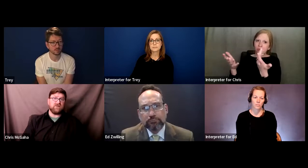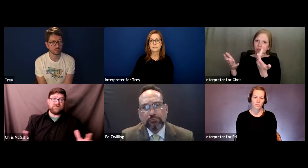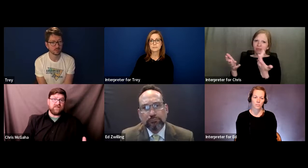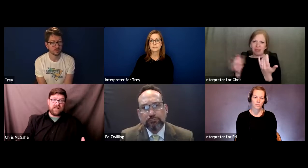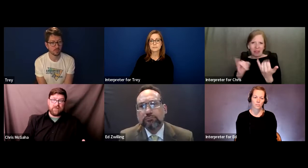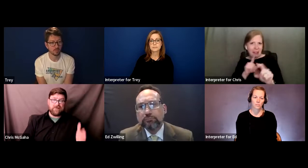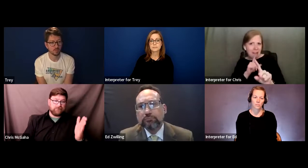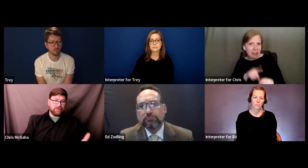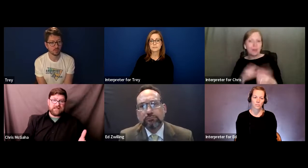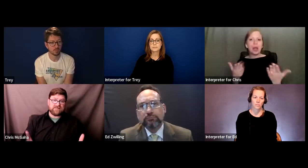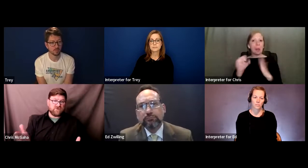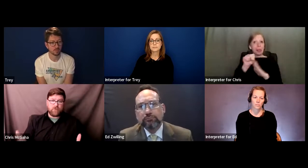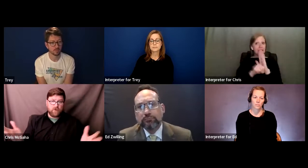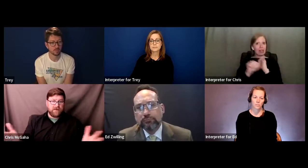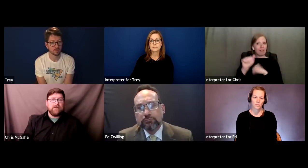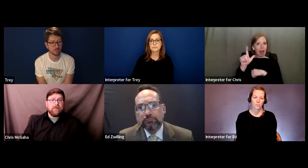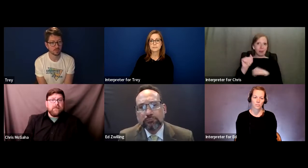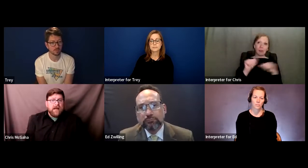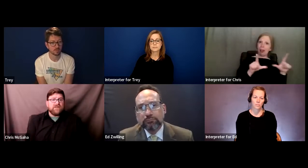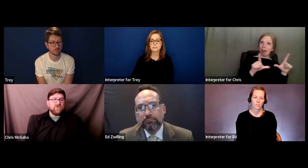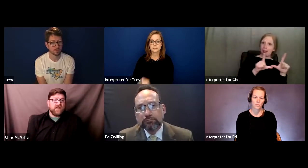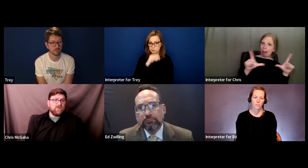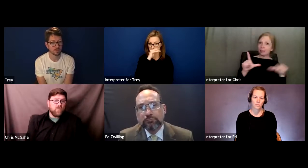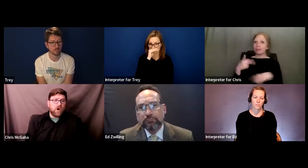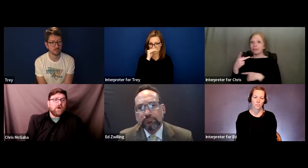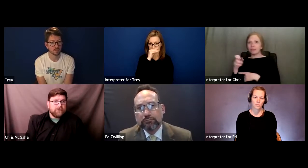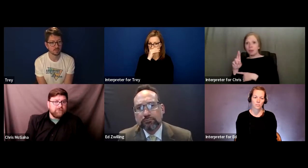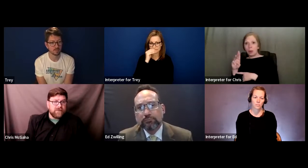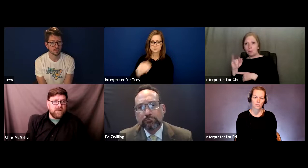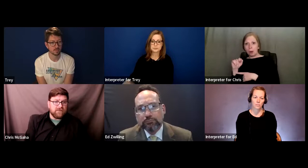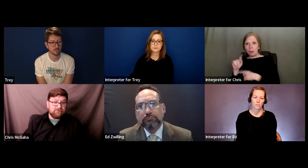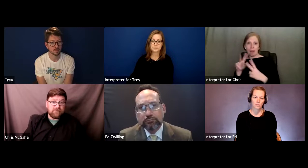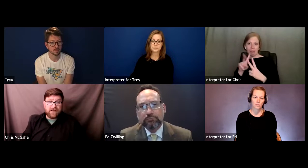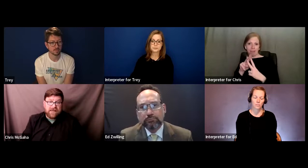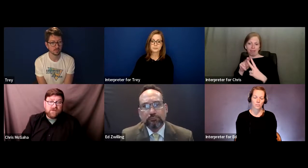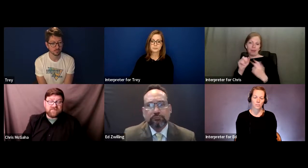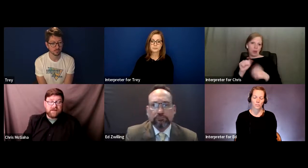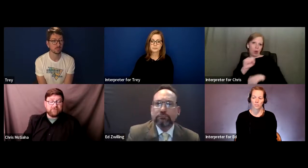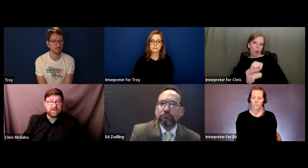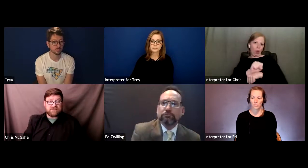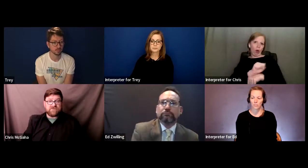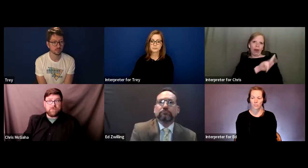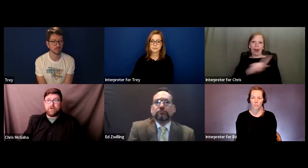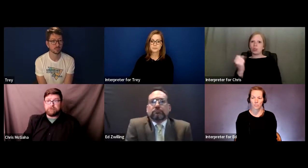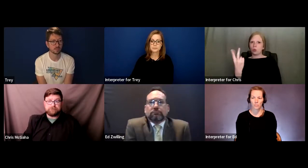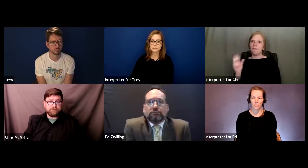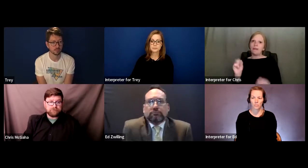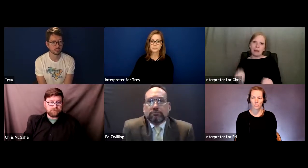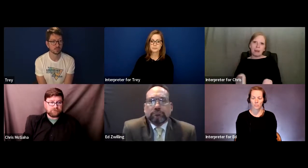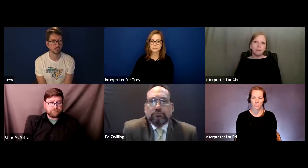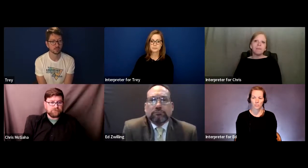Here in the state of Alabama, license or permit, and you can work in a K-12 setting as an interpreter.